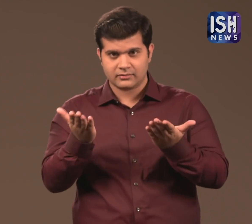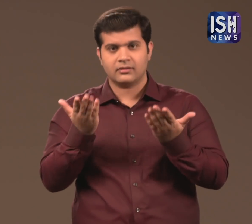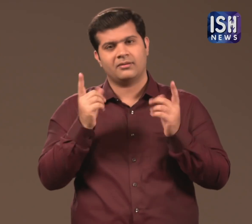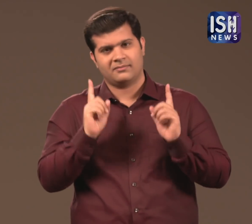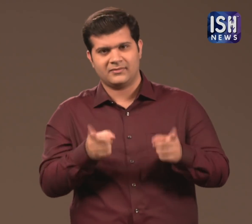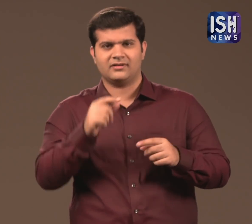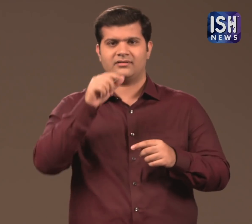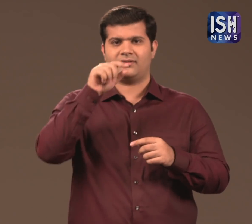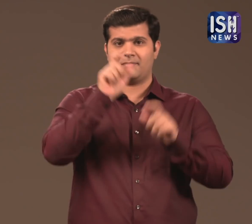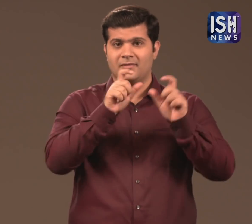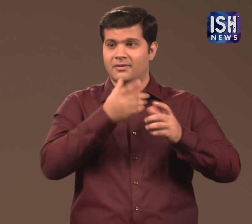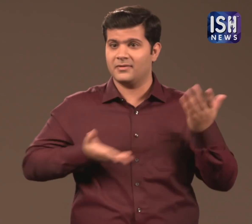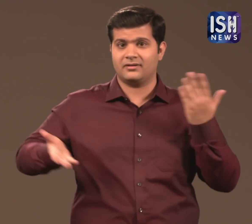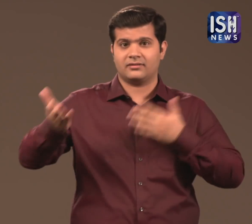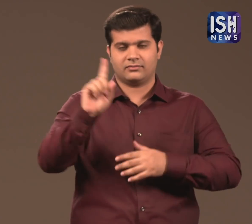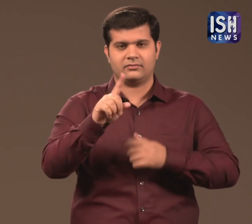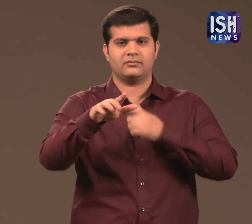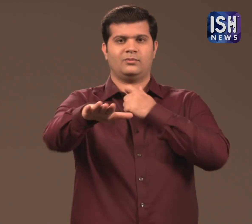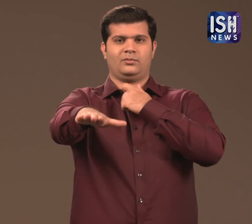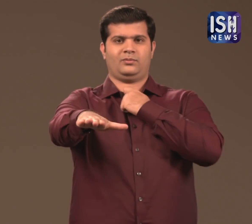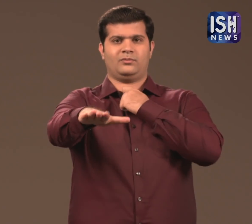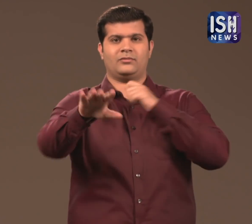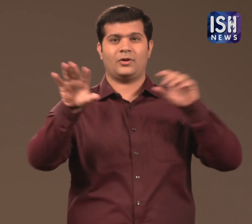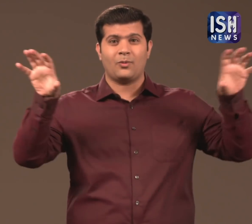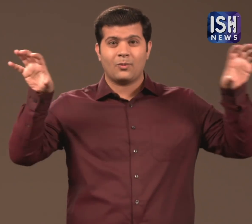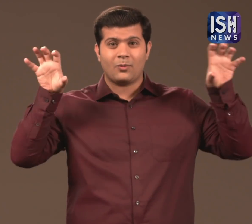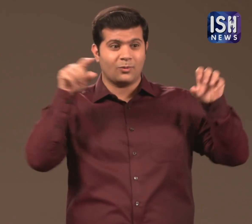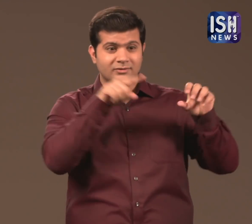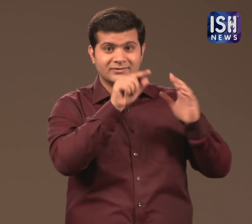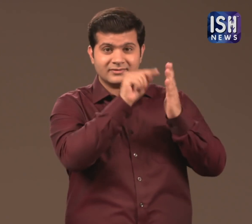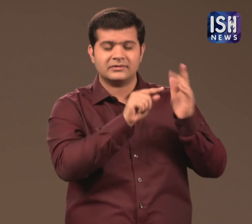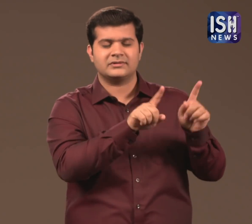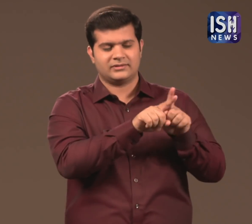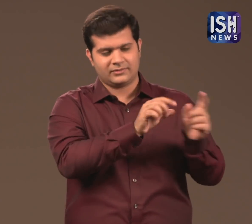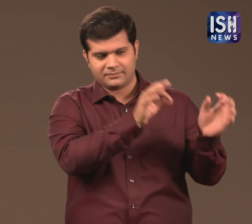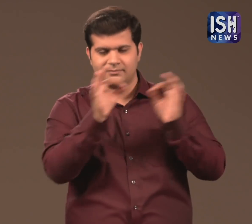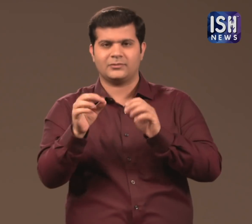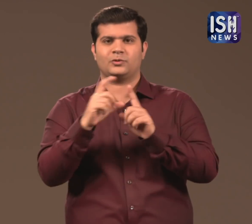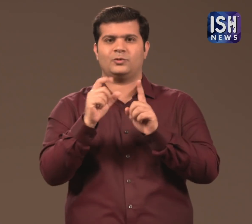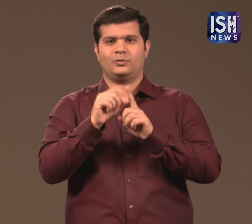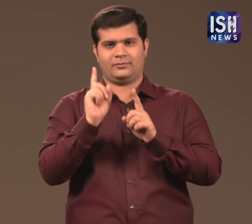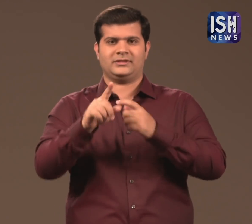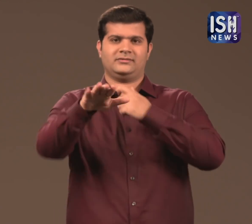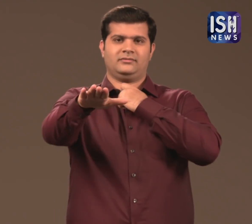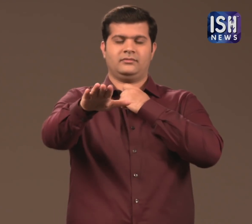everyone needs to pledge to the values mentioned in our constitution.